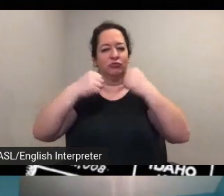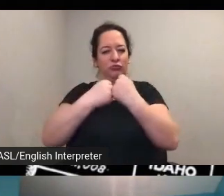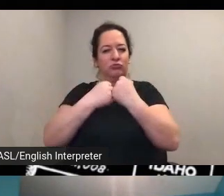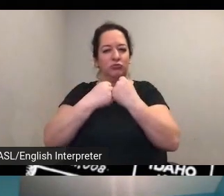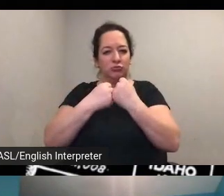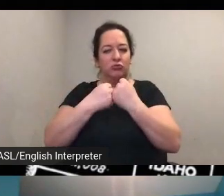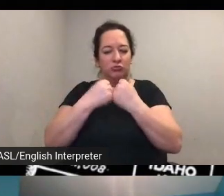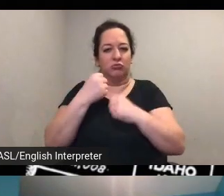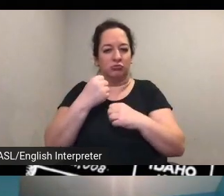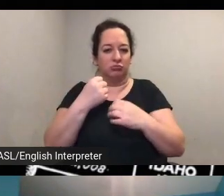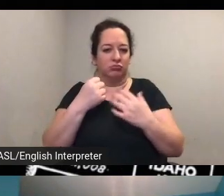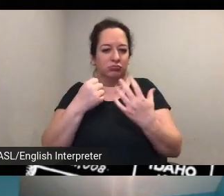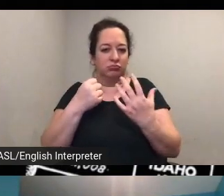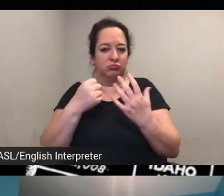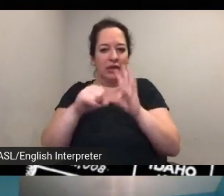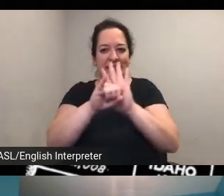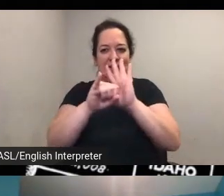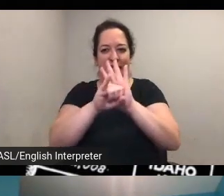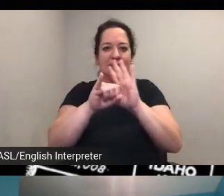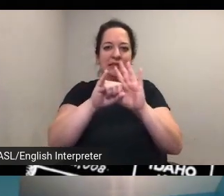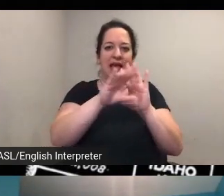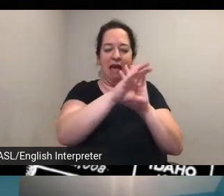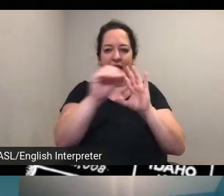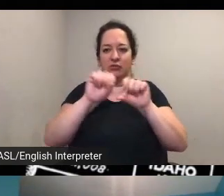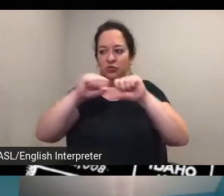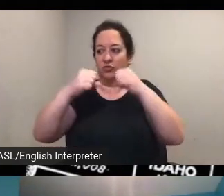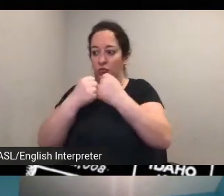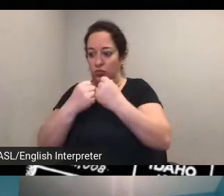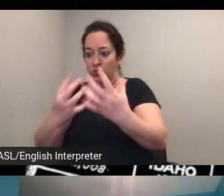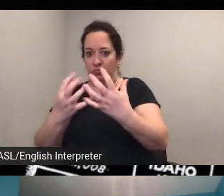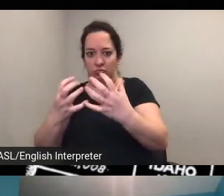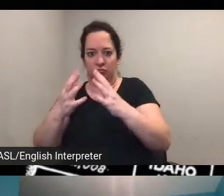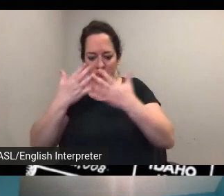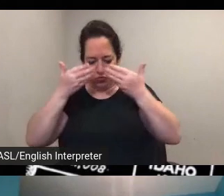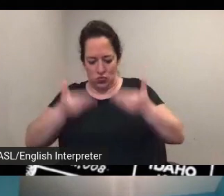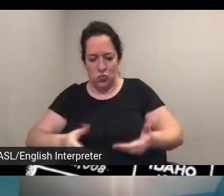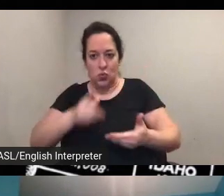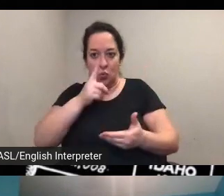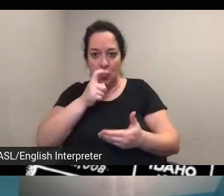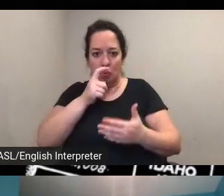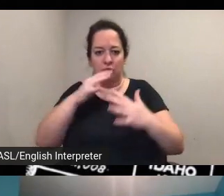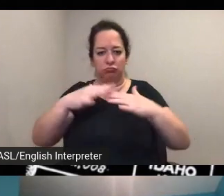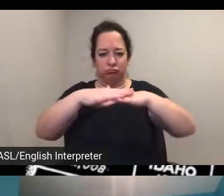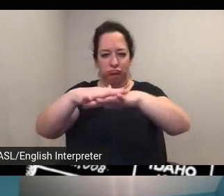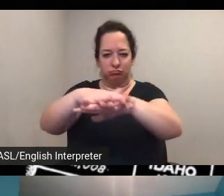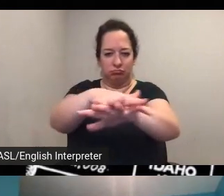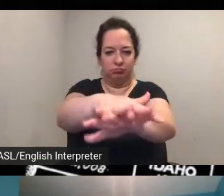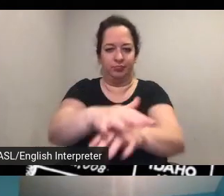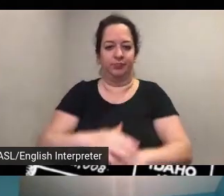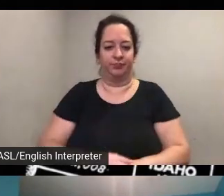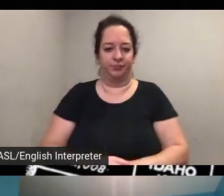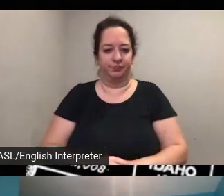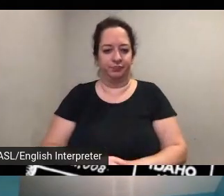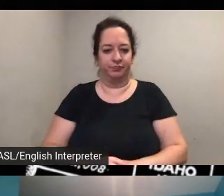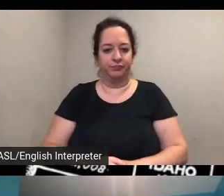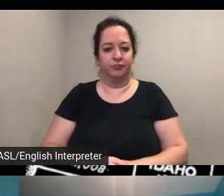yeah and i'm looking at it in terms of the spatial patterns like i'm teaching uh advanced geographic information system